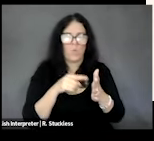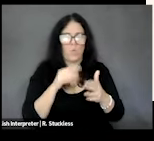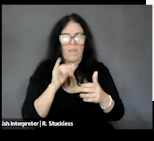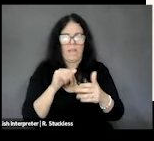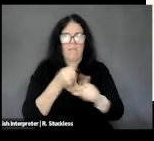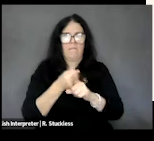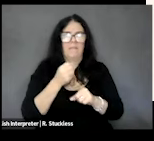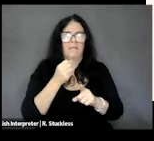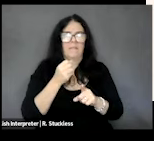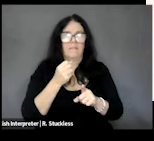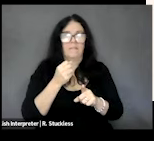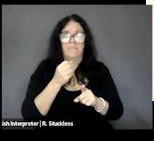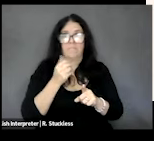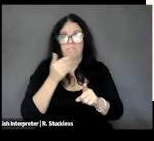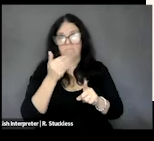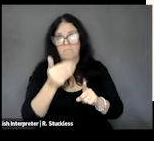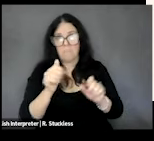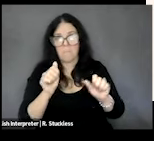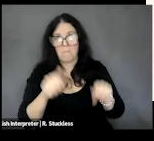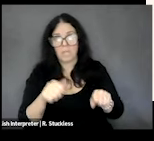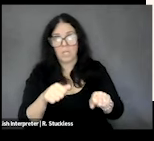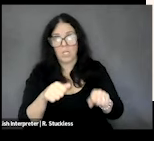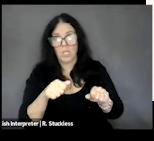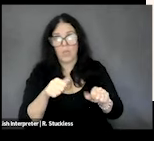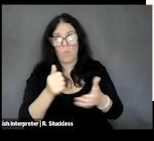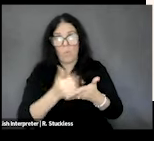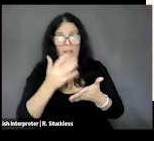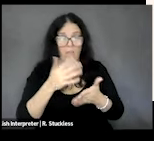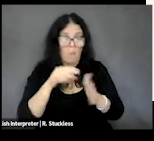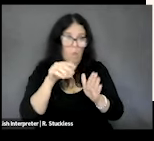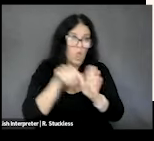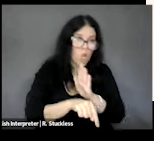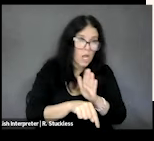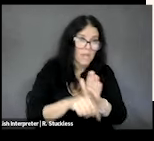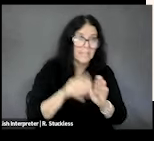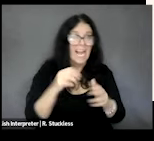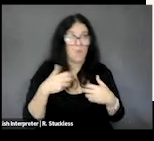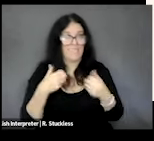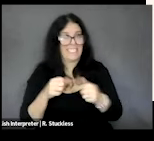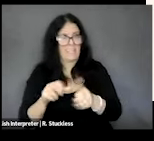welfare loss, and resilience refers to the ability to recover from such a welfare loss,